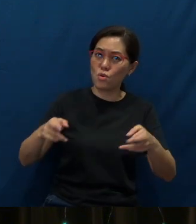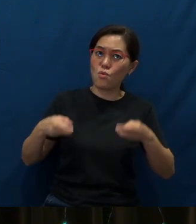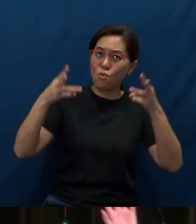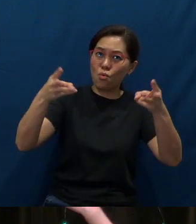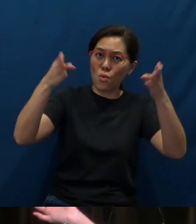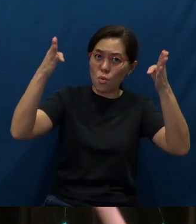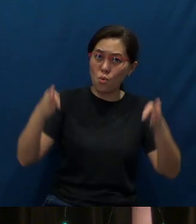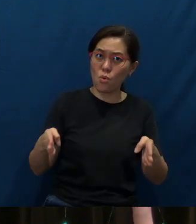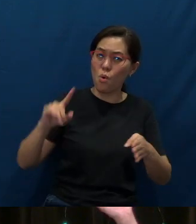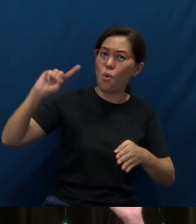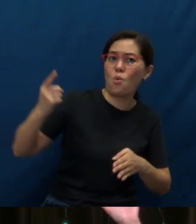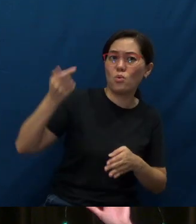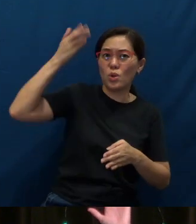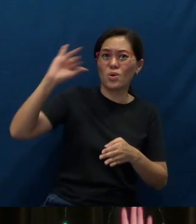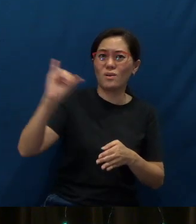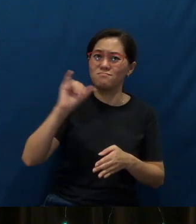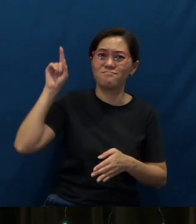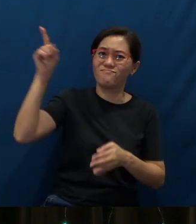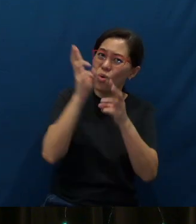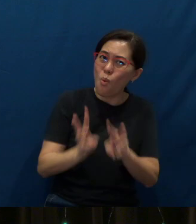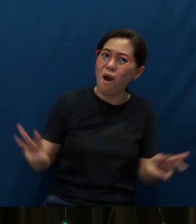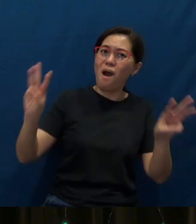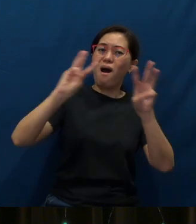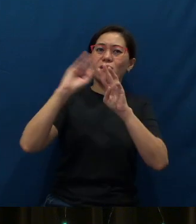only a God like Him is worthy of our praise.